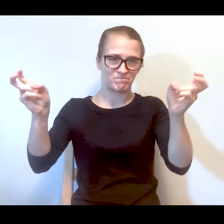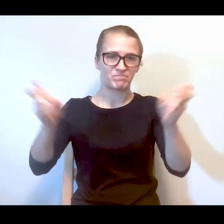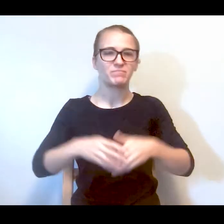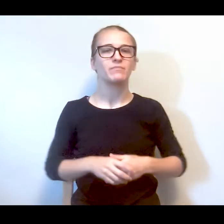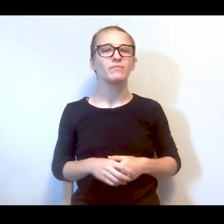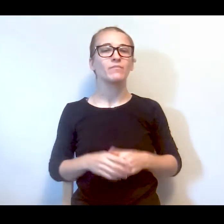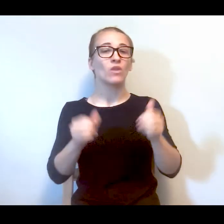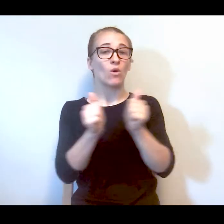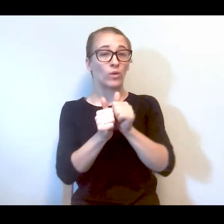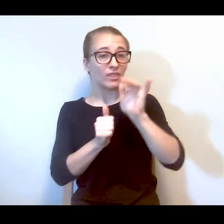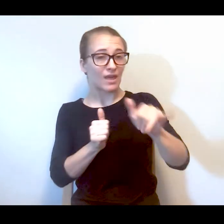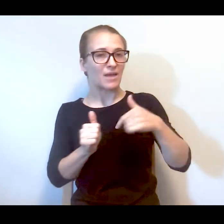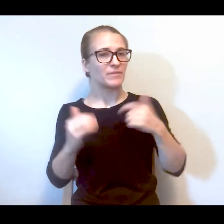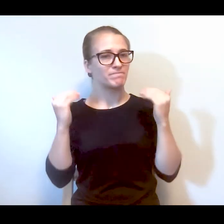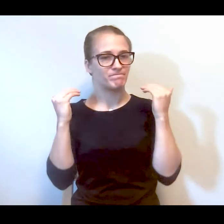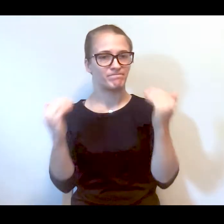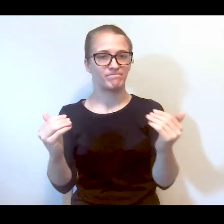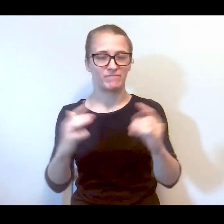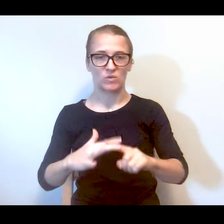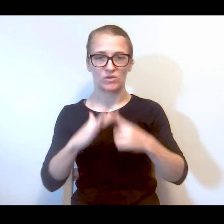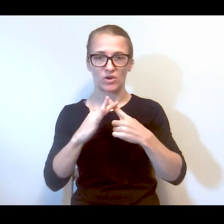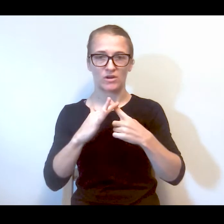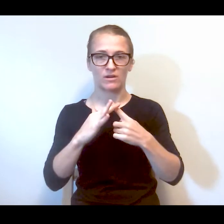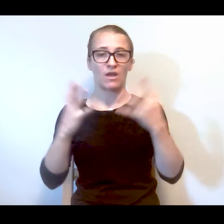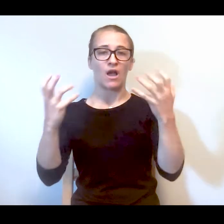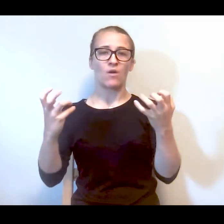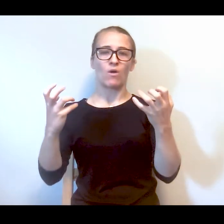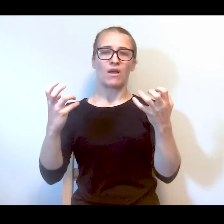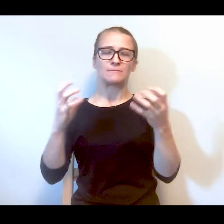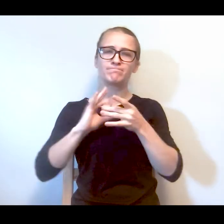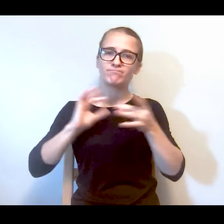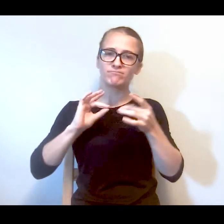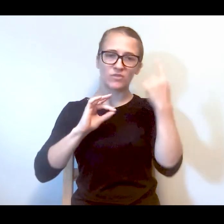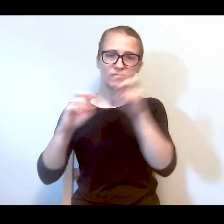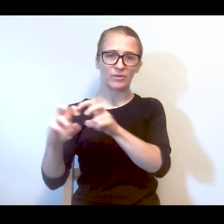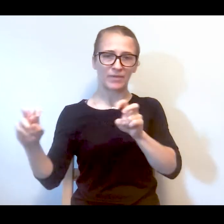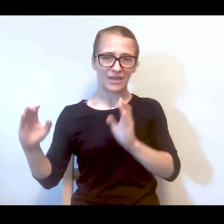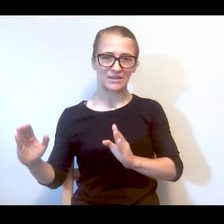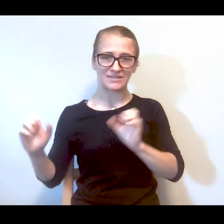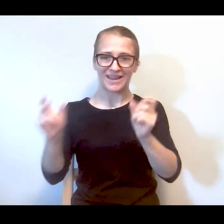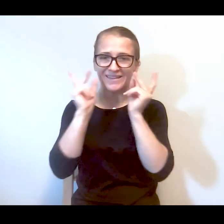With that, I'm going to get started. I want to say to the panelists, I can see you all